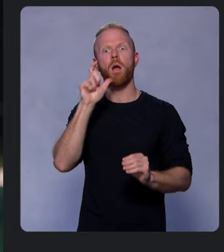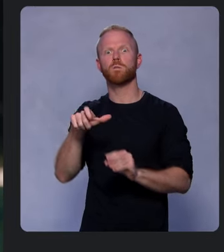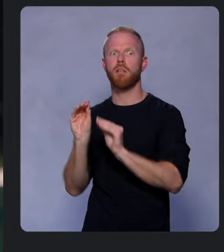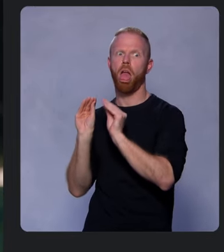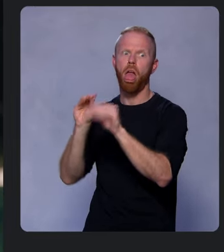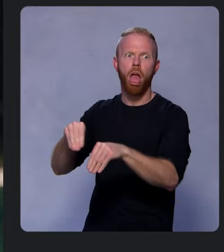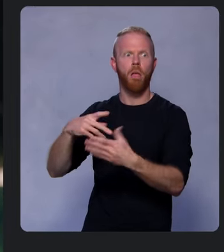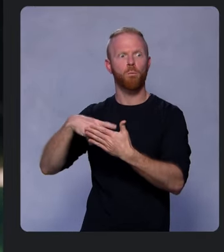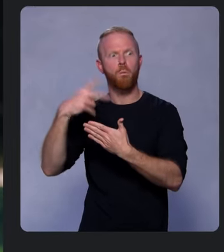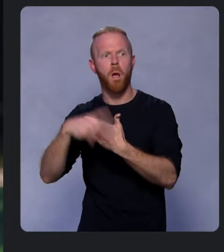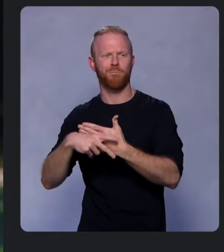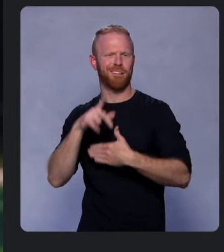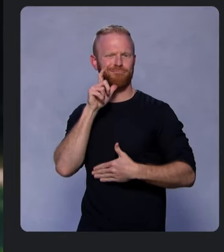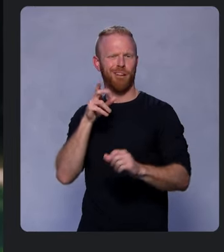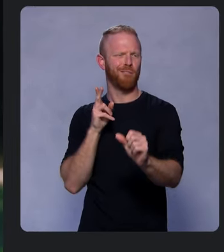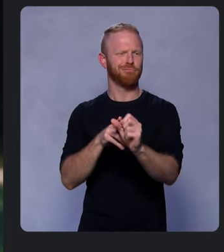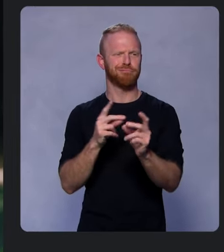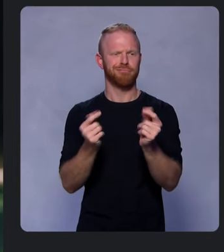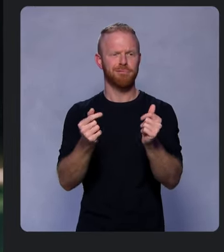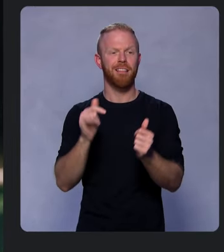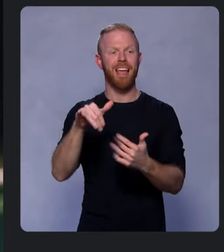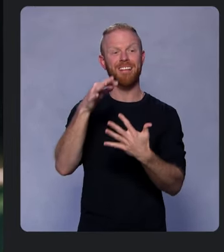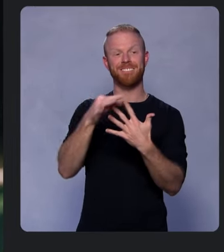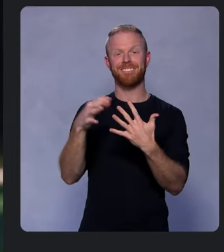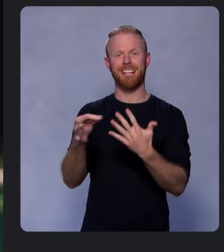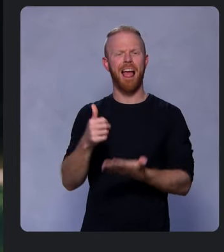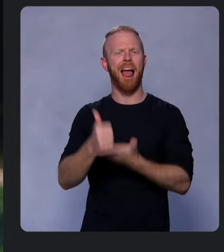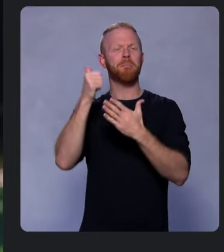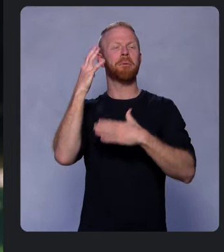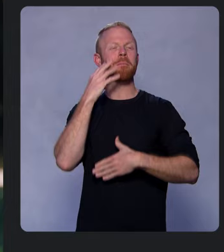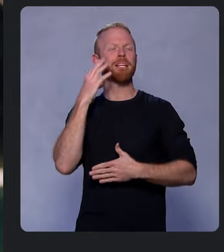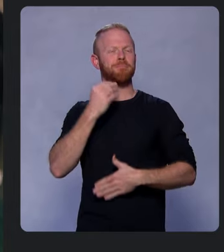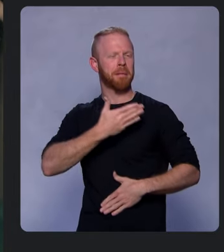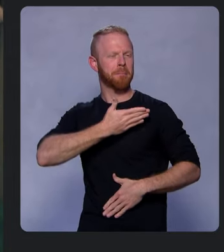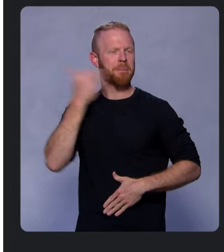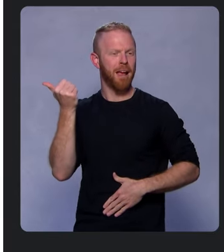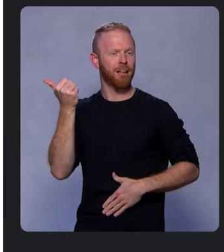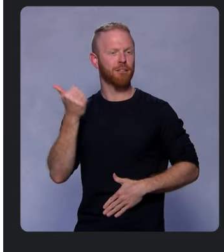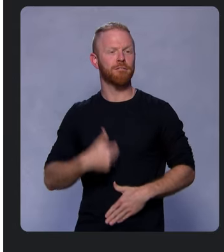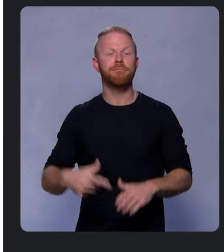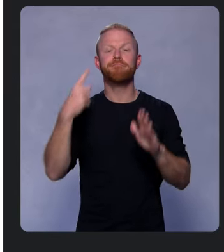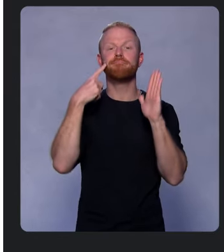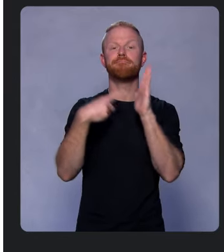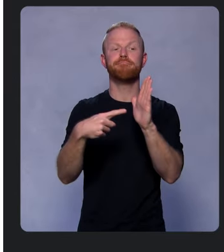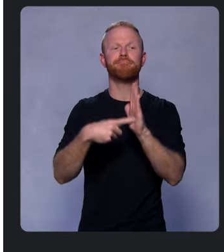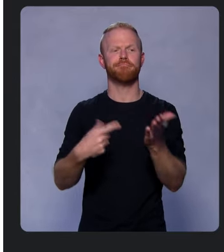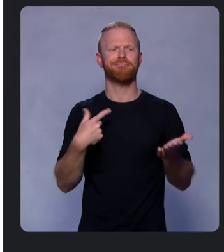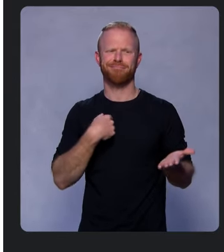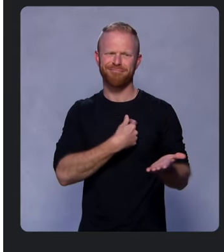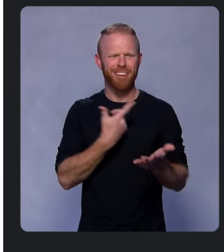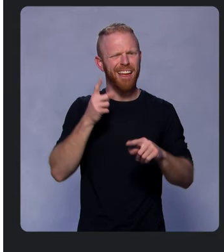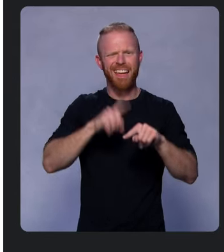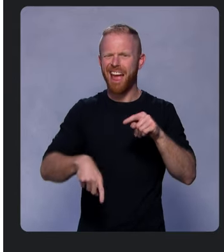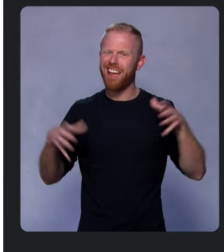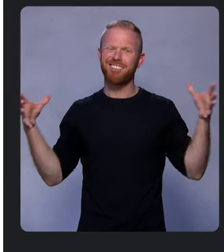And these new features are making these experiences even better. For example, when we couldn’t gather in person,